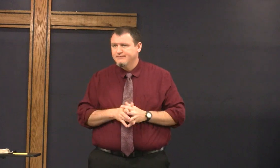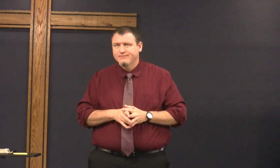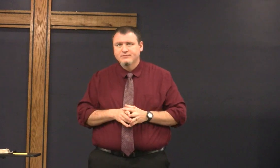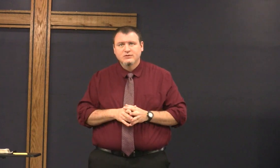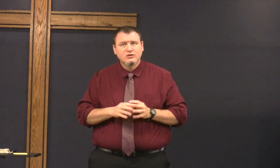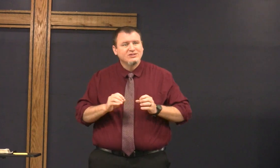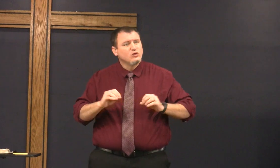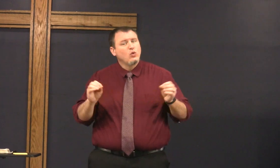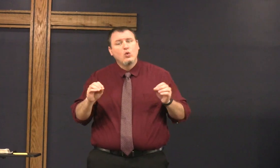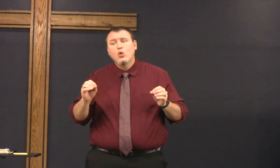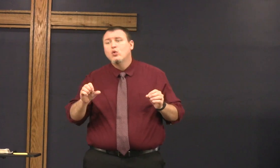there's no other way